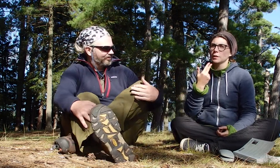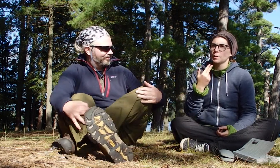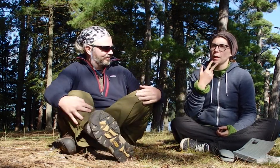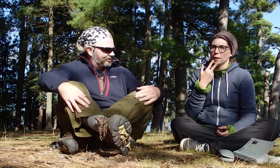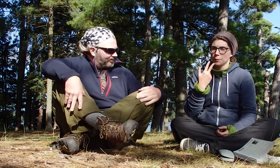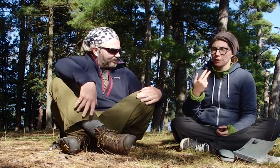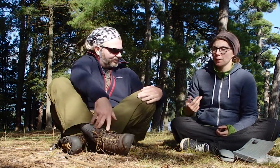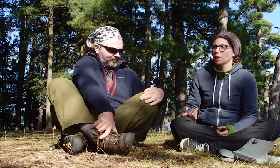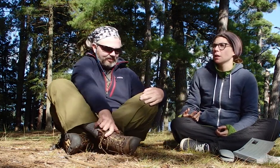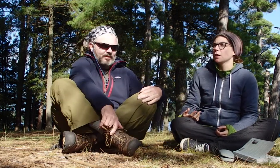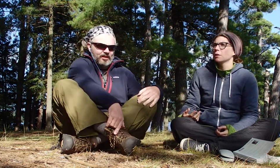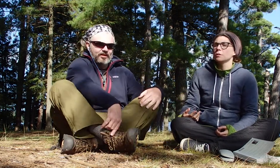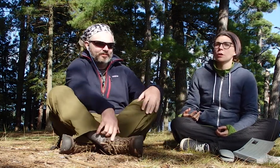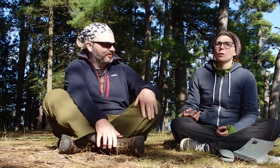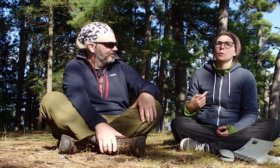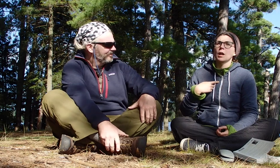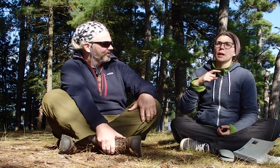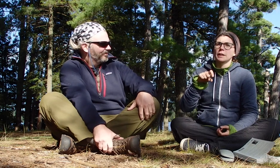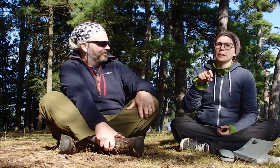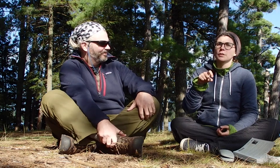read my lips.